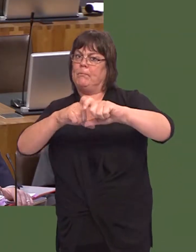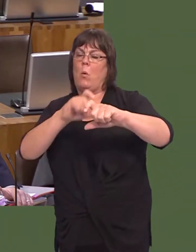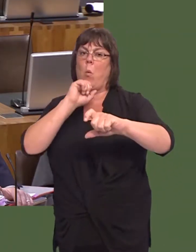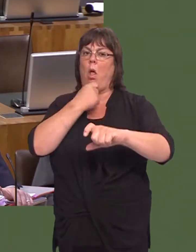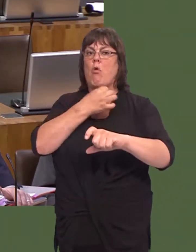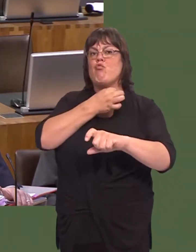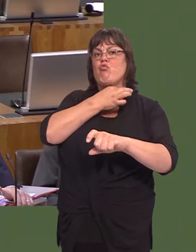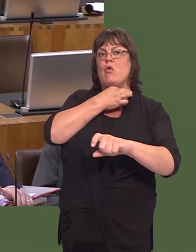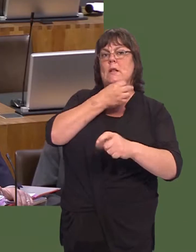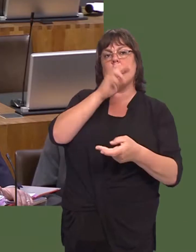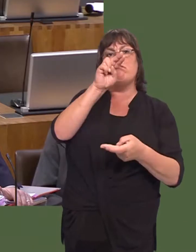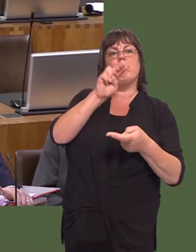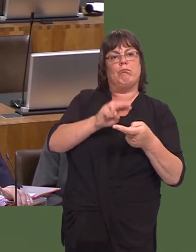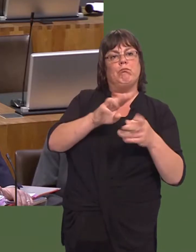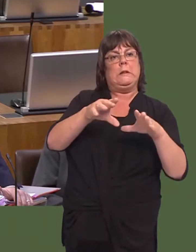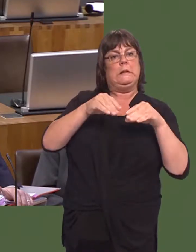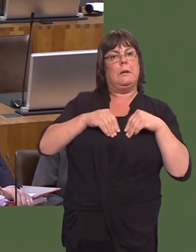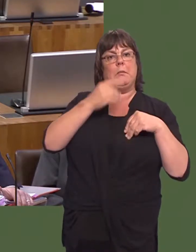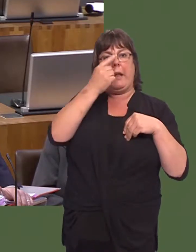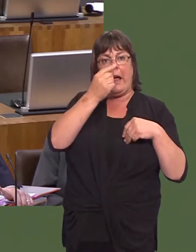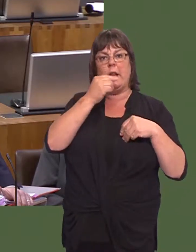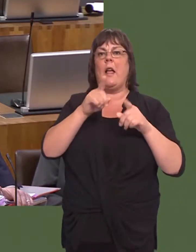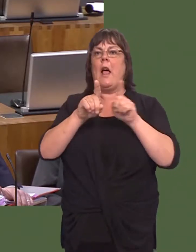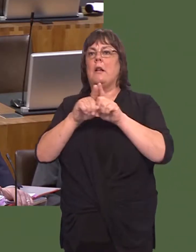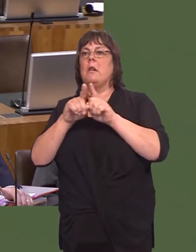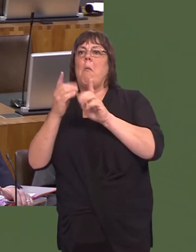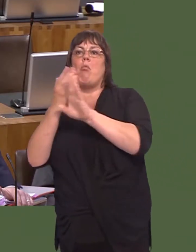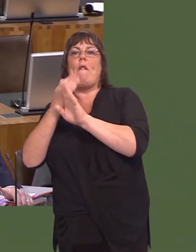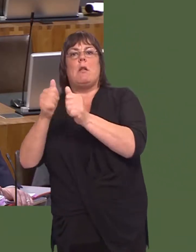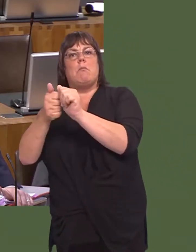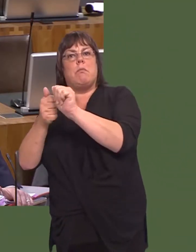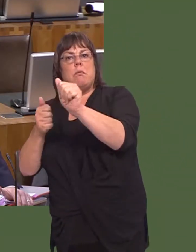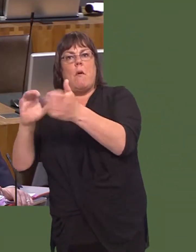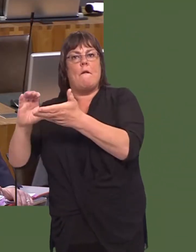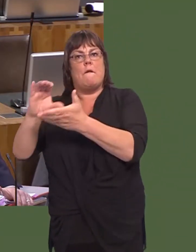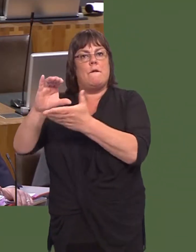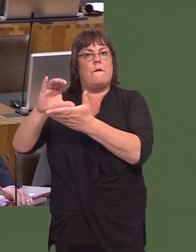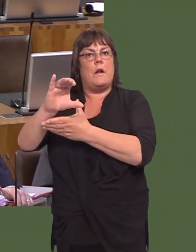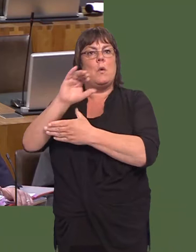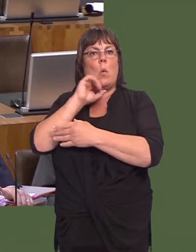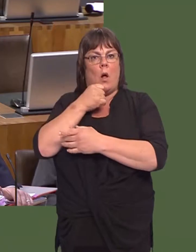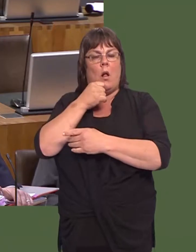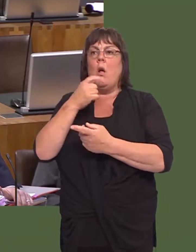is acceptable, that there is substantial investment from the private sector, and thatís what weíve been working with with the Circuit of Wales team.